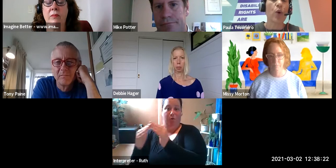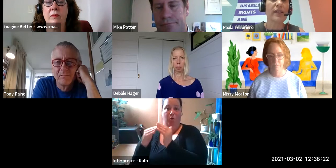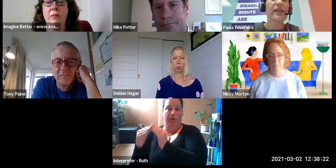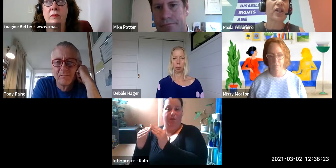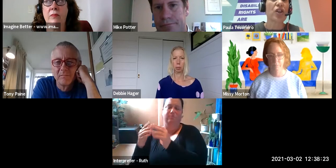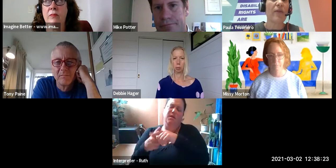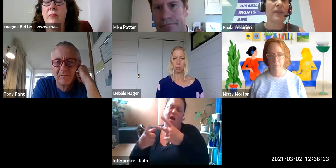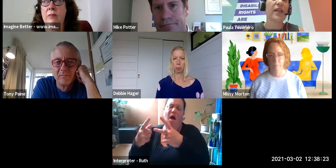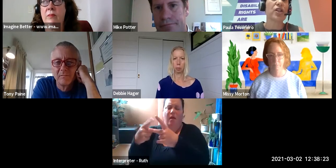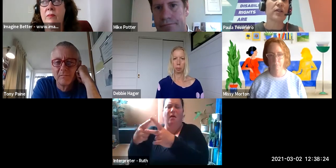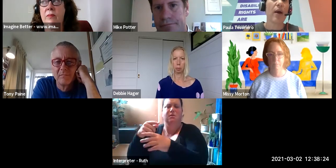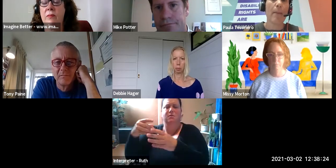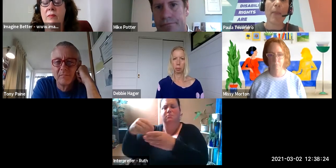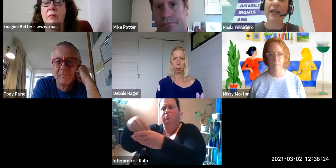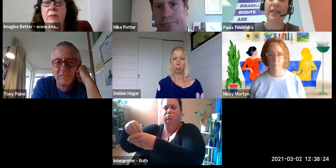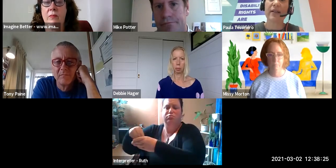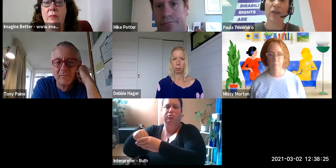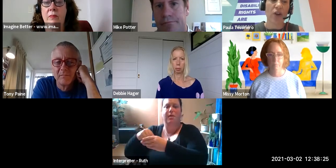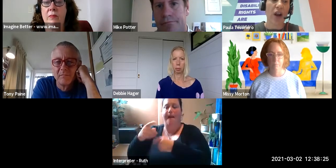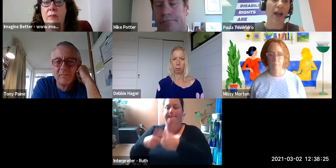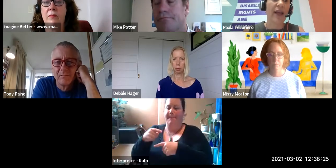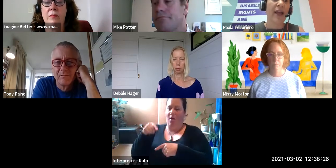what such a conversation might look like.